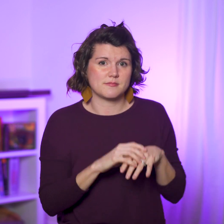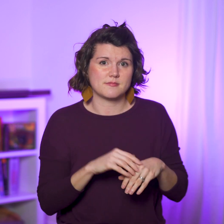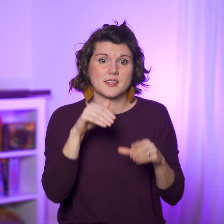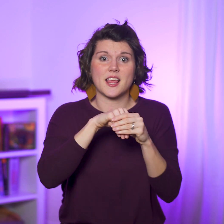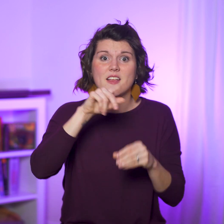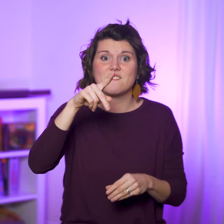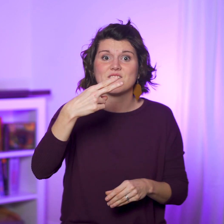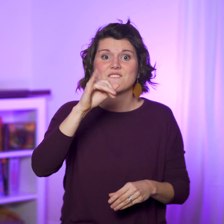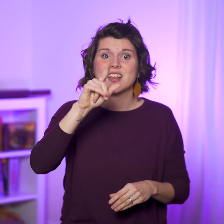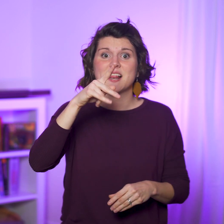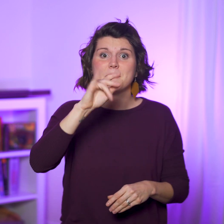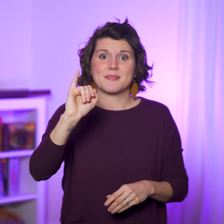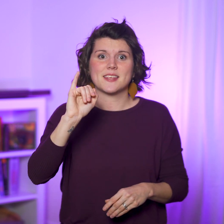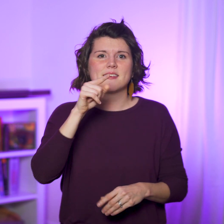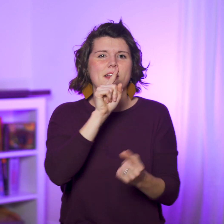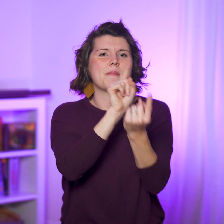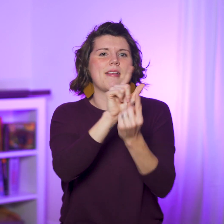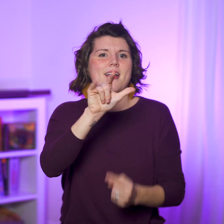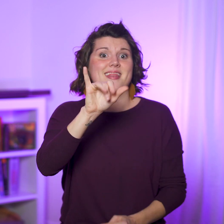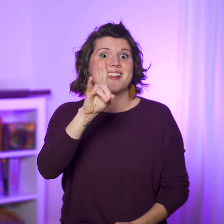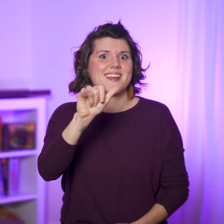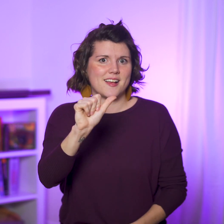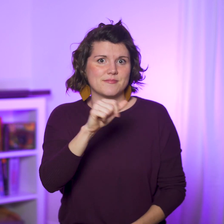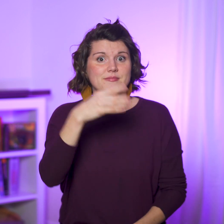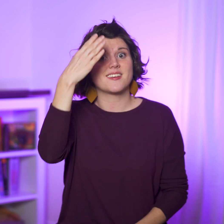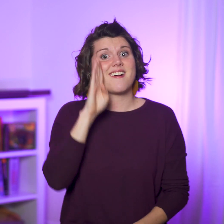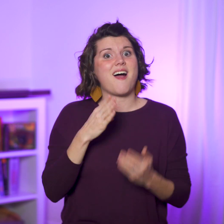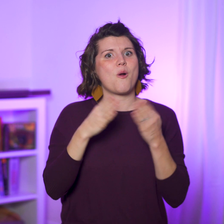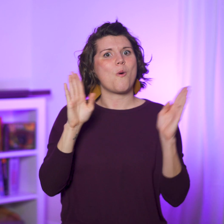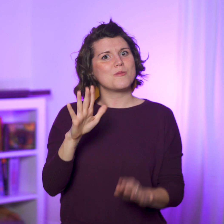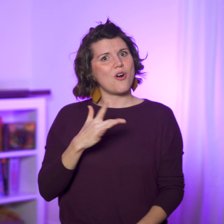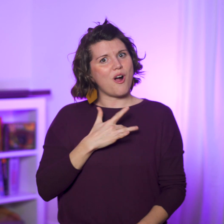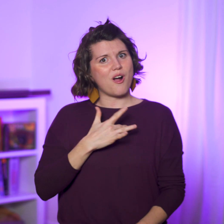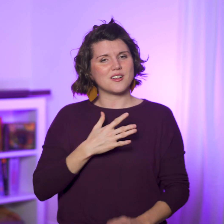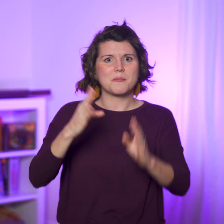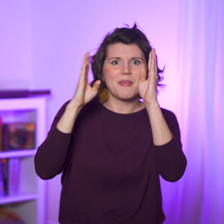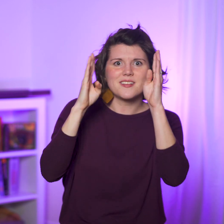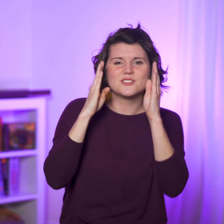In Philippi, they meet Lydia and God “opened her heart to pay attention